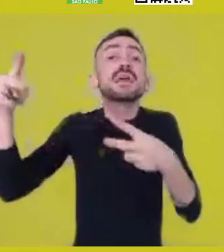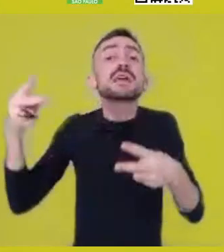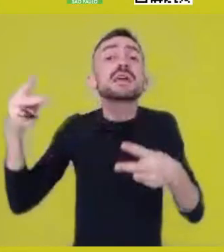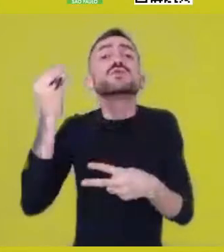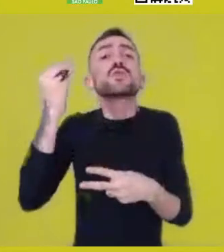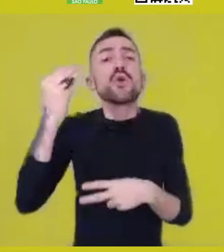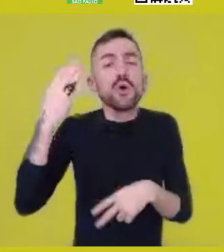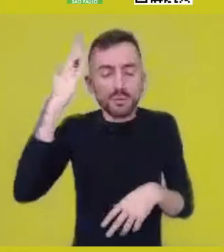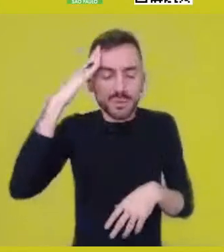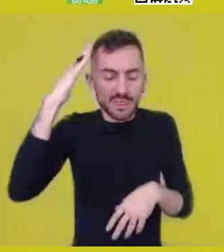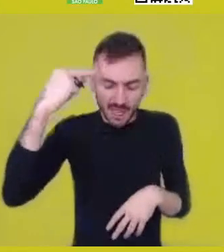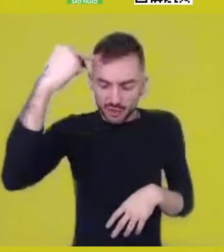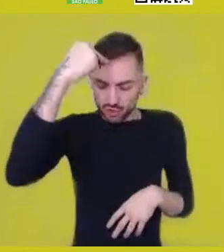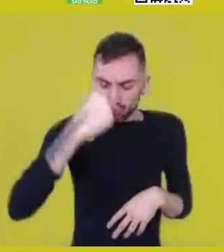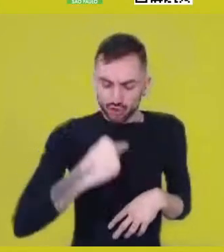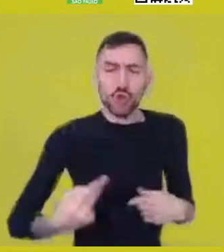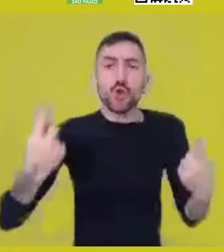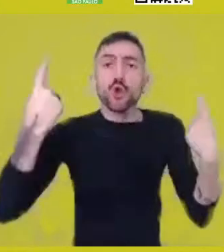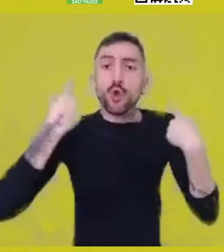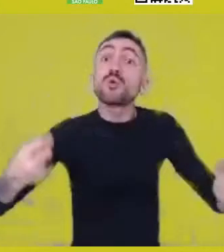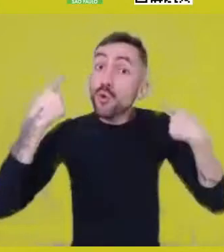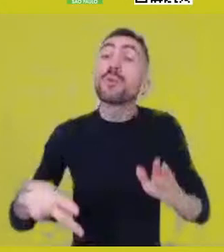of construction of that humanity.